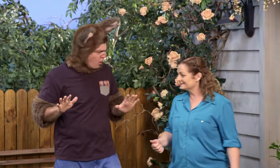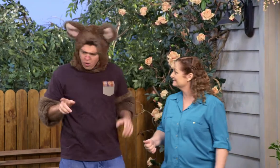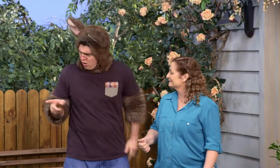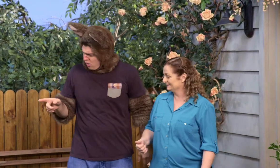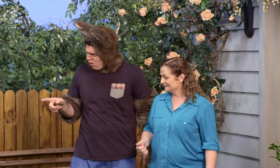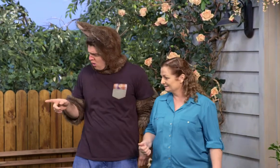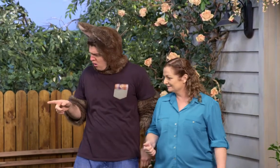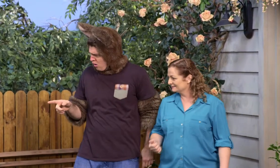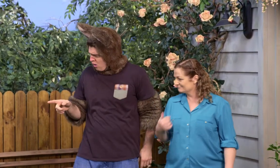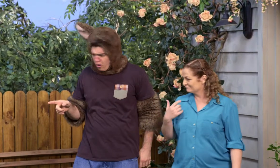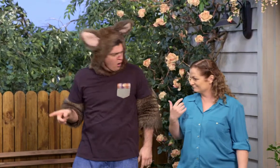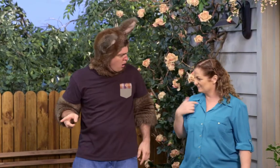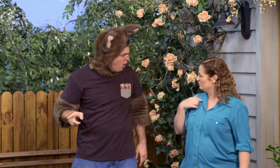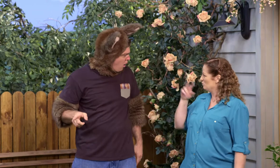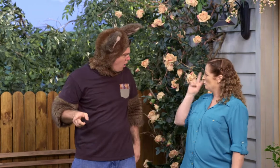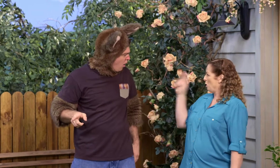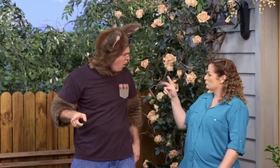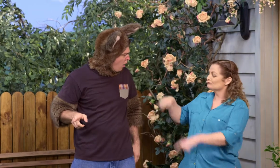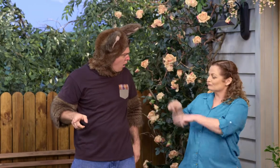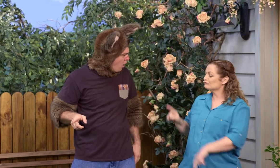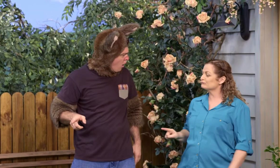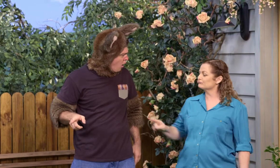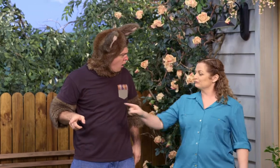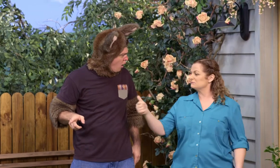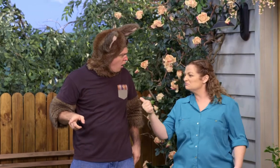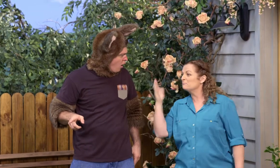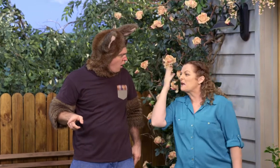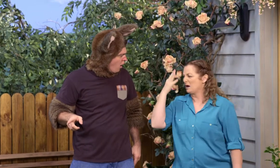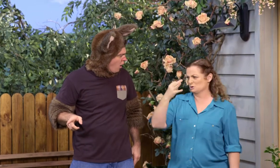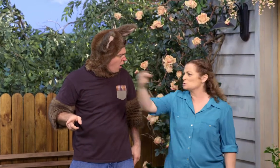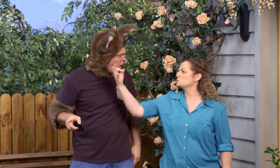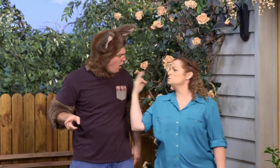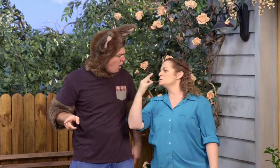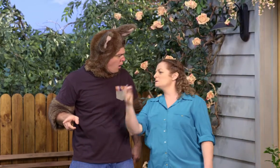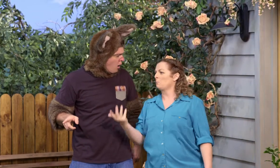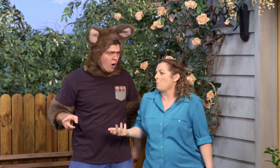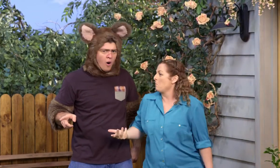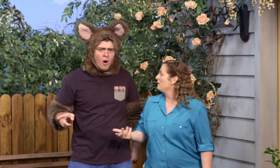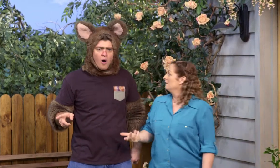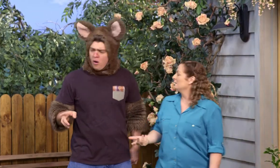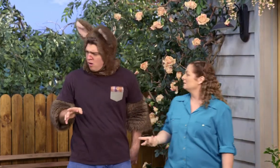It's gone. Yes, well, I saw you kick the ball, but there's no mirror anywhere.